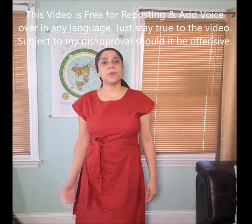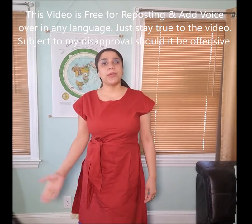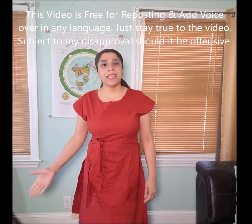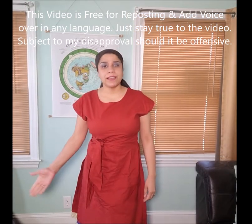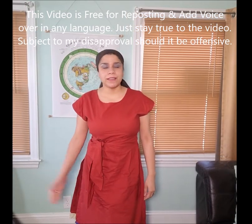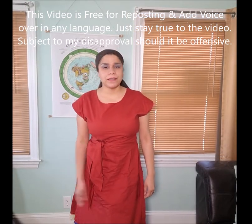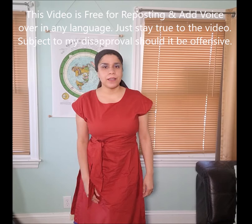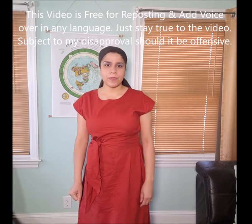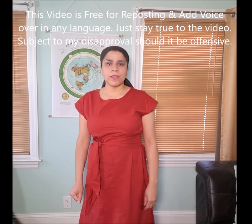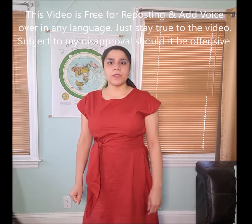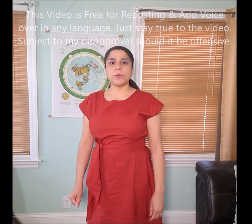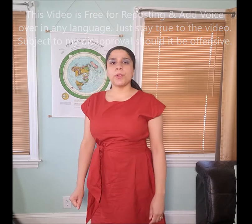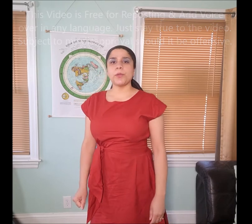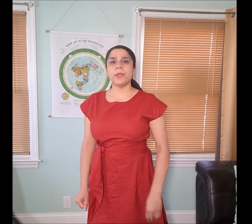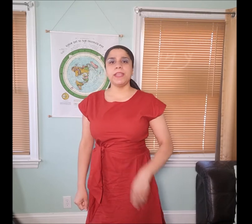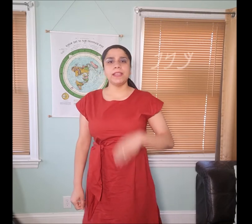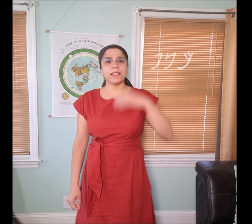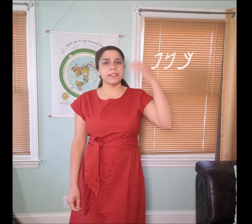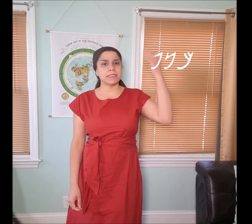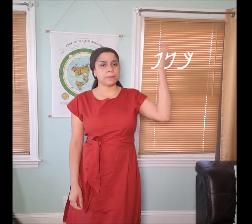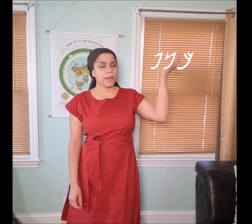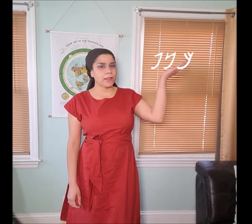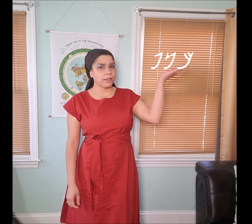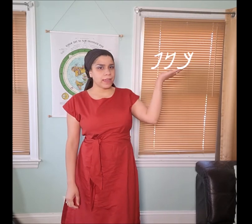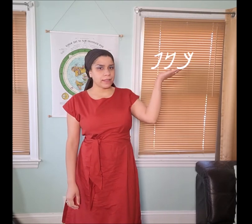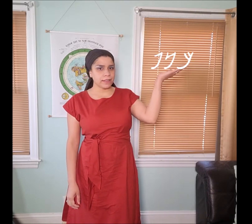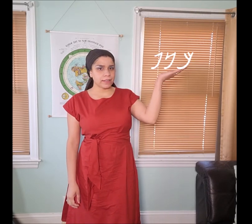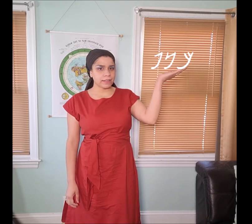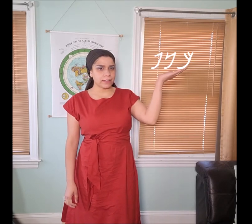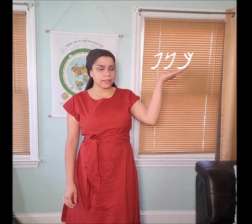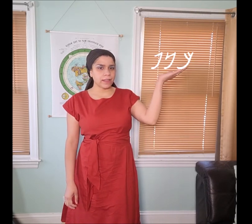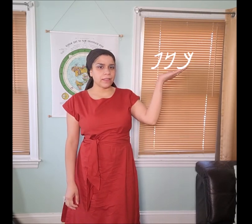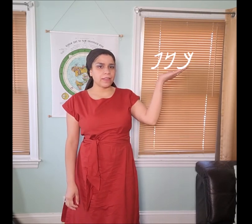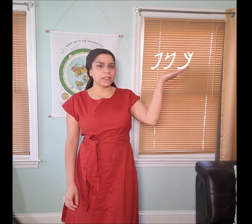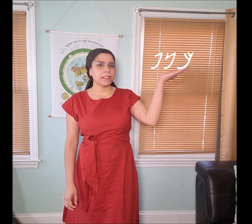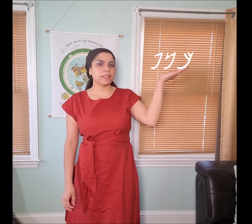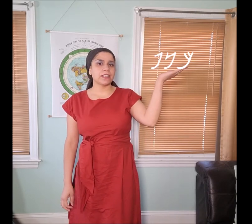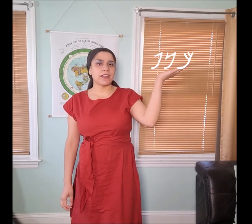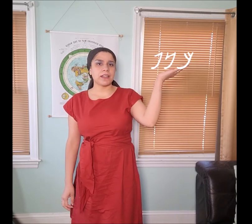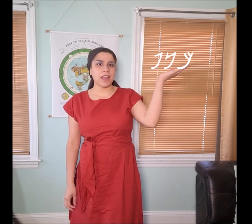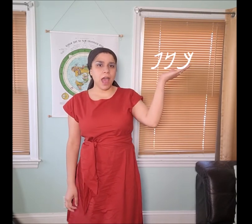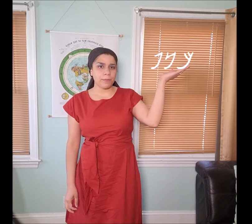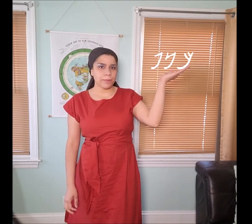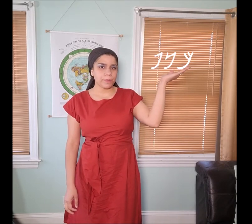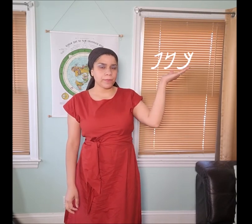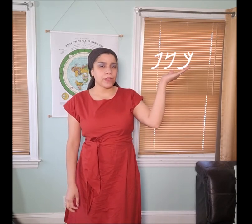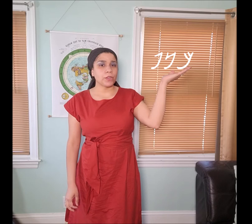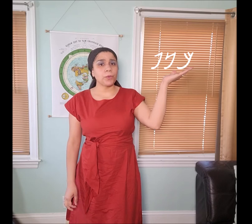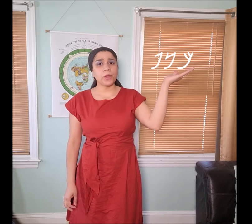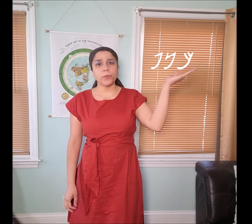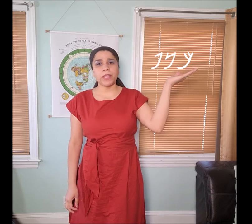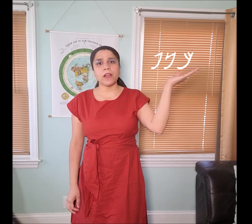wing, the word for wing is spelled like this. This is the “𐤊𐤍𐤐 kanap”. The word for wing,